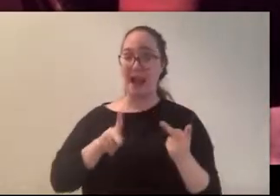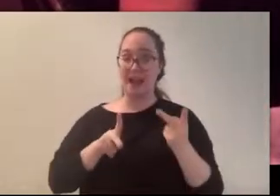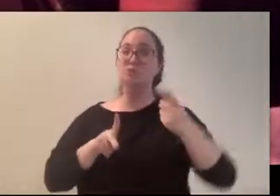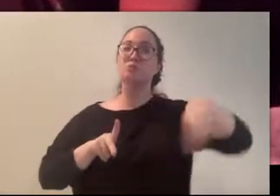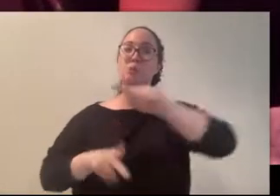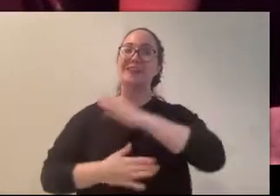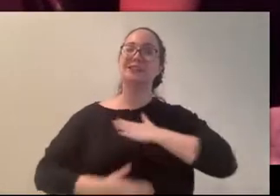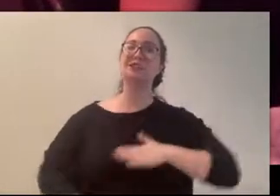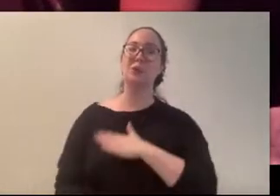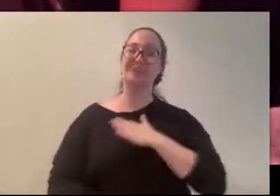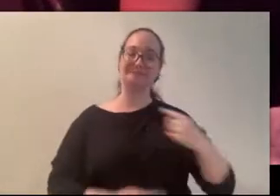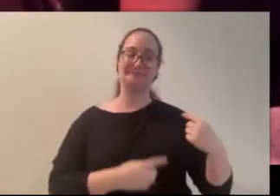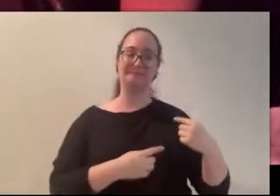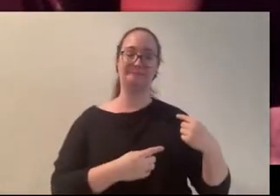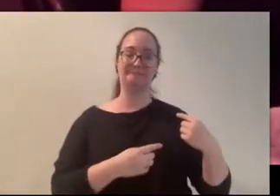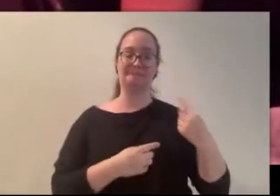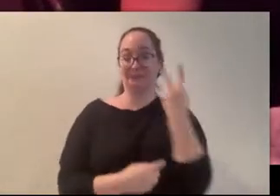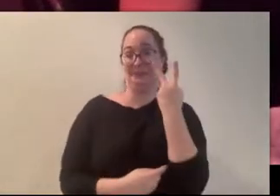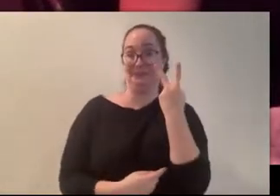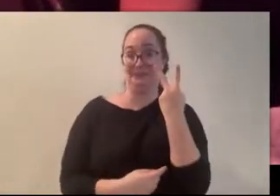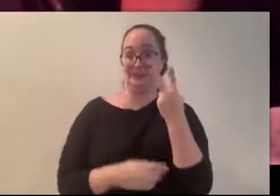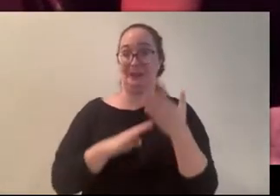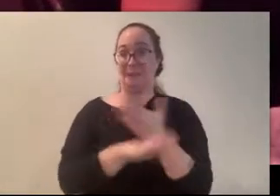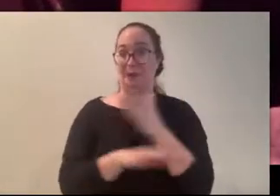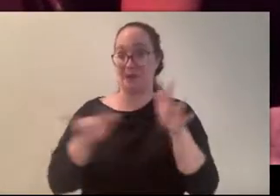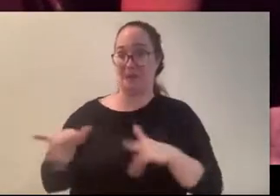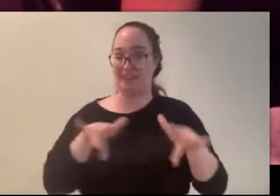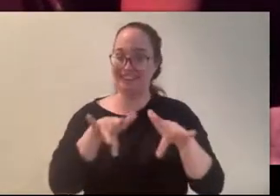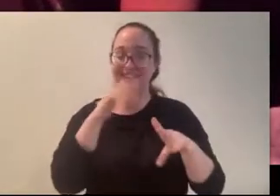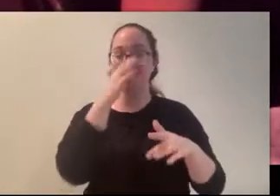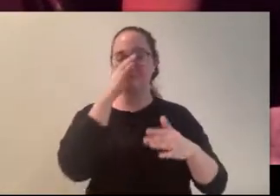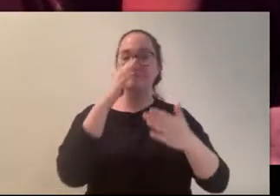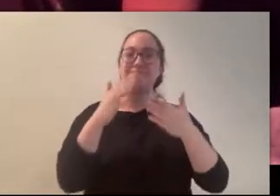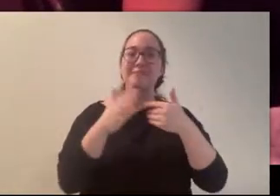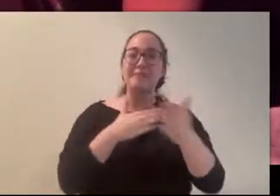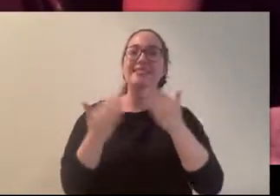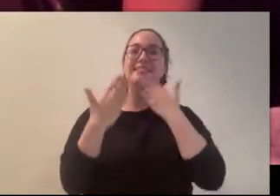otherwise uh thank you so much. My name is Thomas Arens. (Carly) I'm Carly Bird (Thomas) And we'll